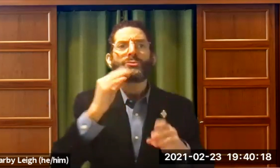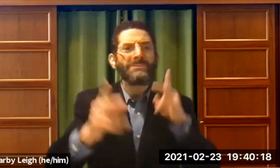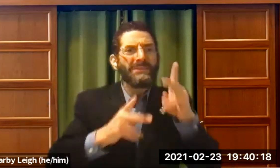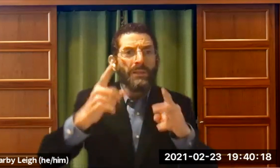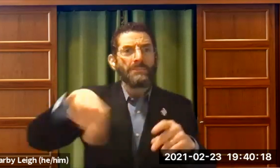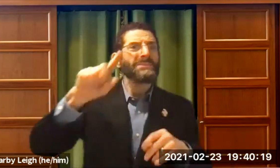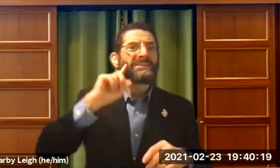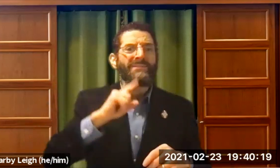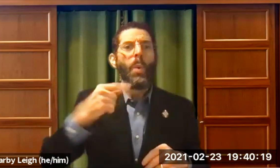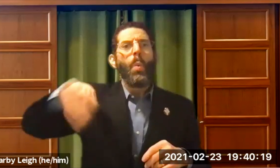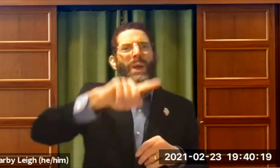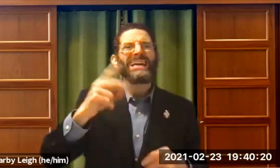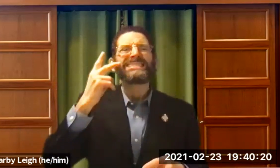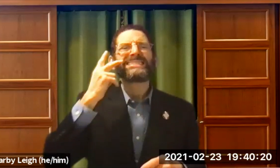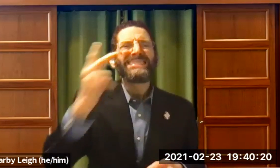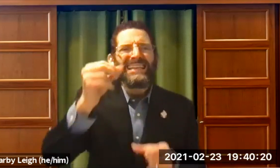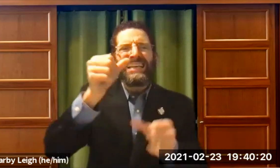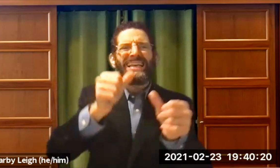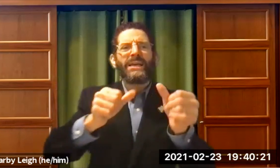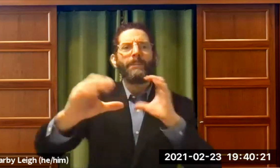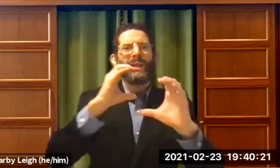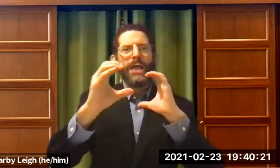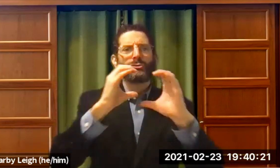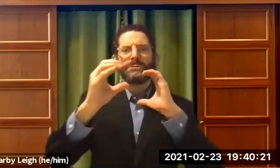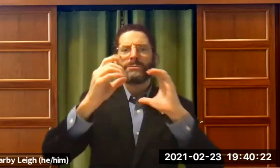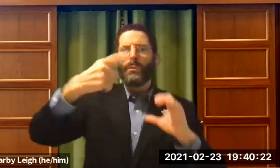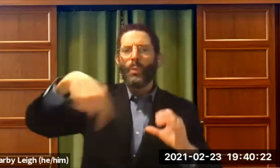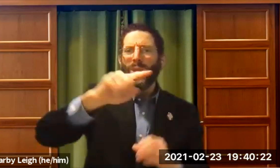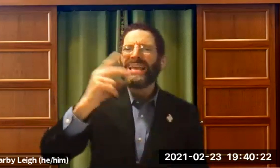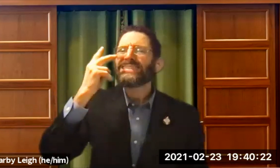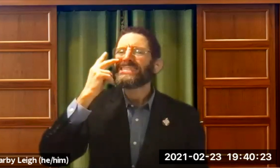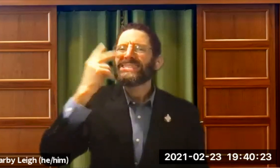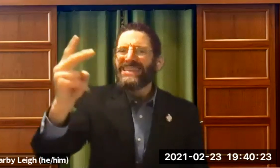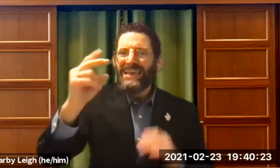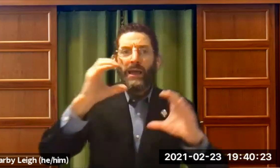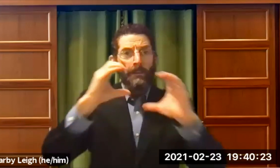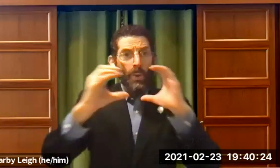So all of us deaf Jewish people, we see to communicate.